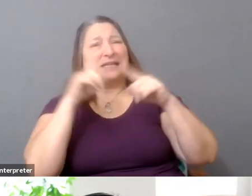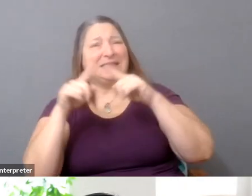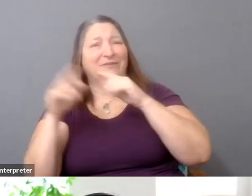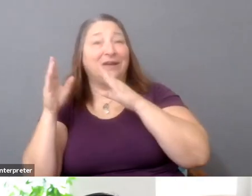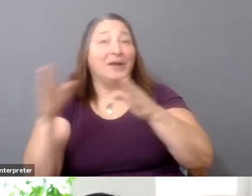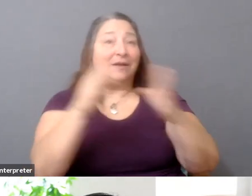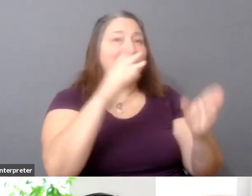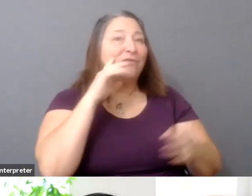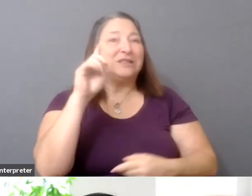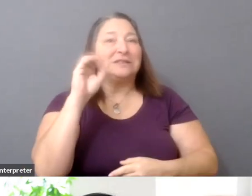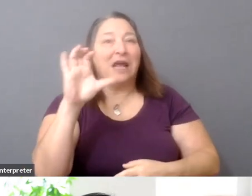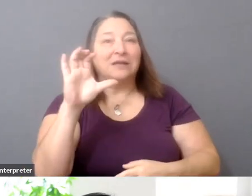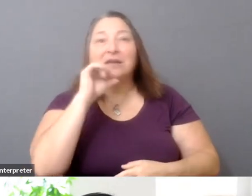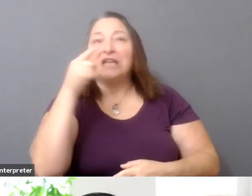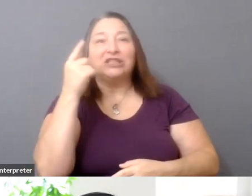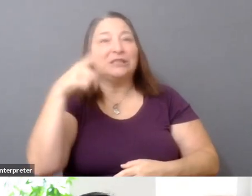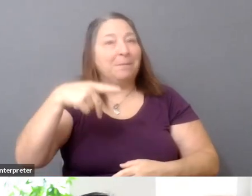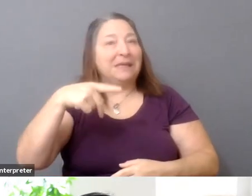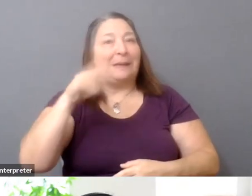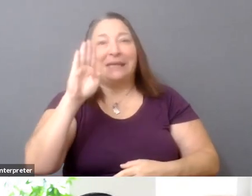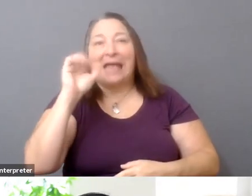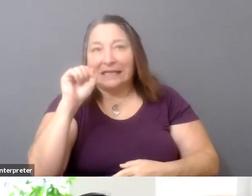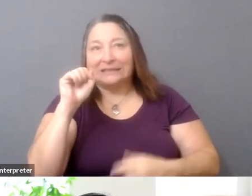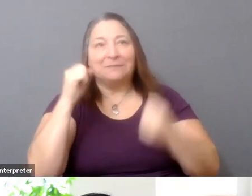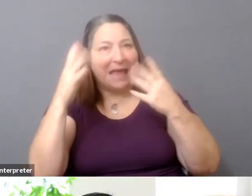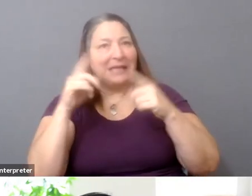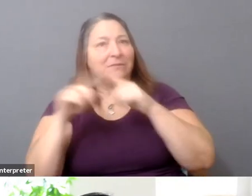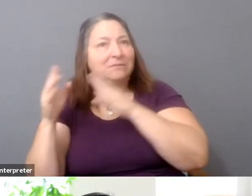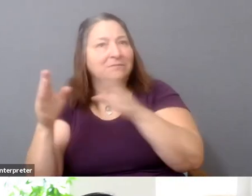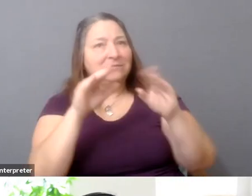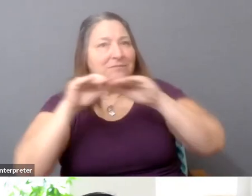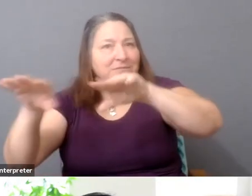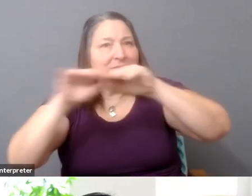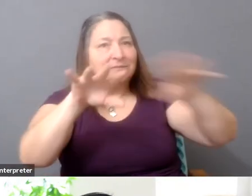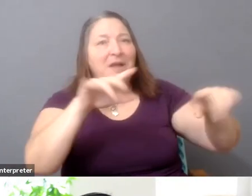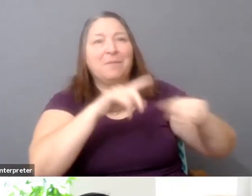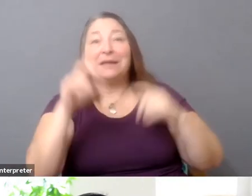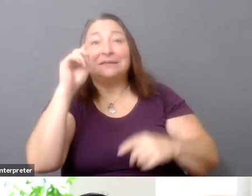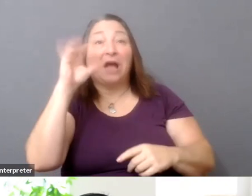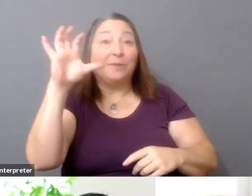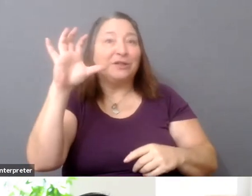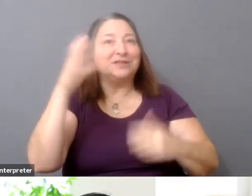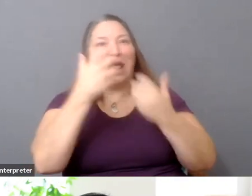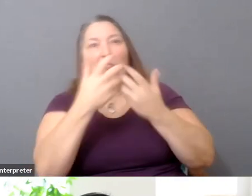as opposed to just PBS. However, documentaries can easily get lost in the ocean of content from many streamers